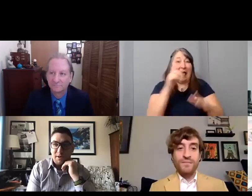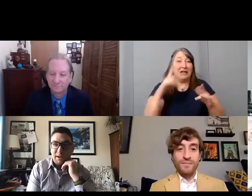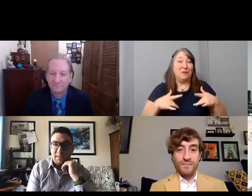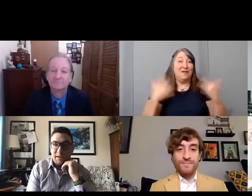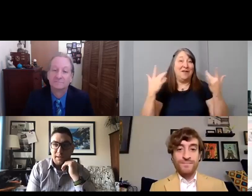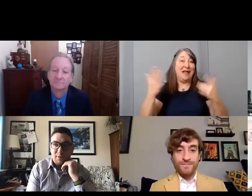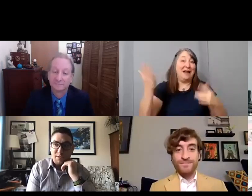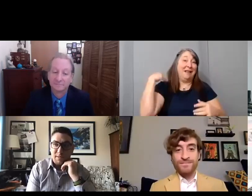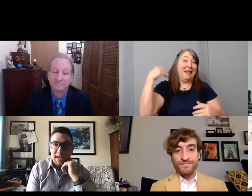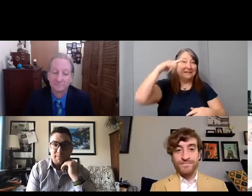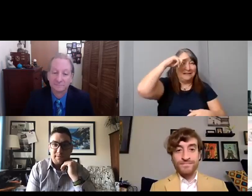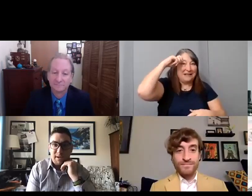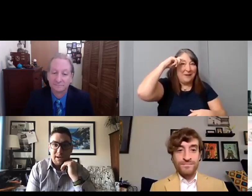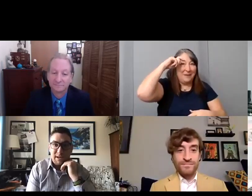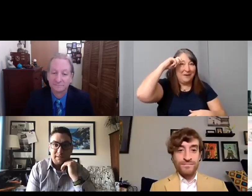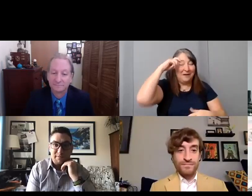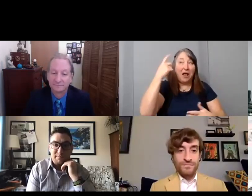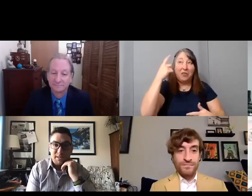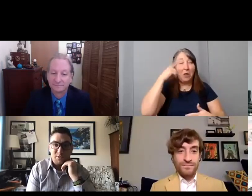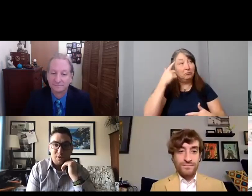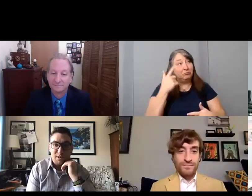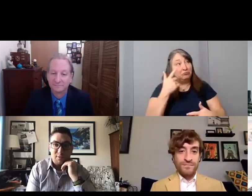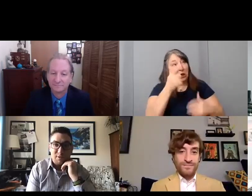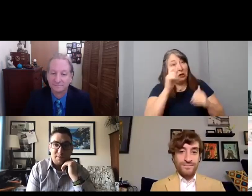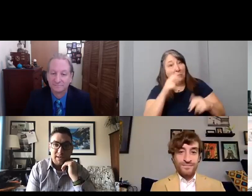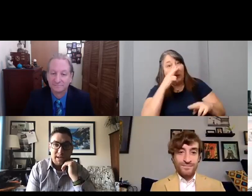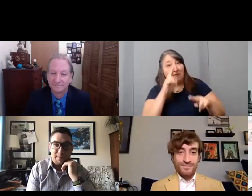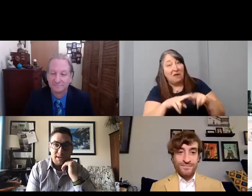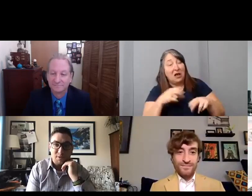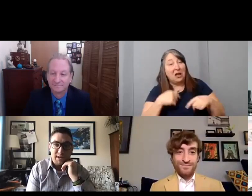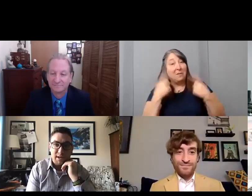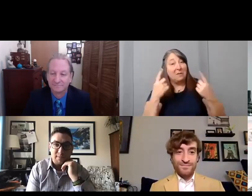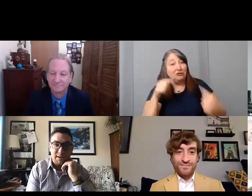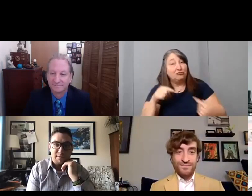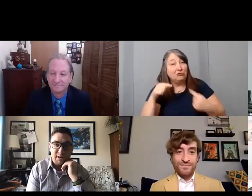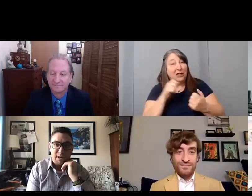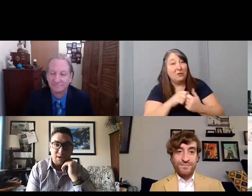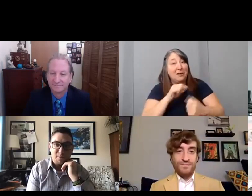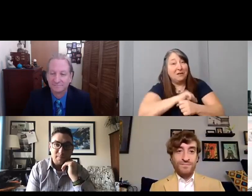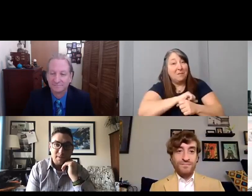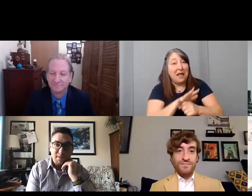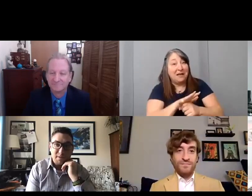And I'm like well that could be fun I’ve been struggling with the pandemic so why not make a video?